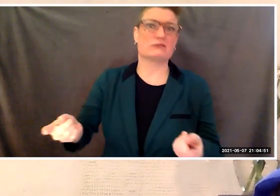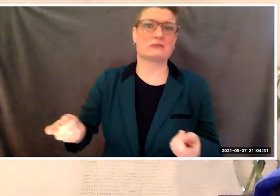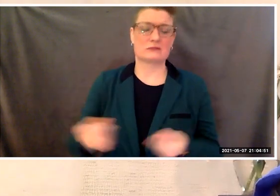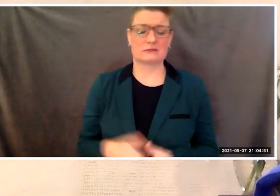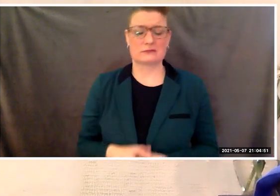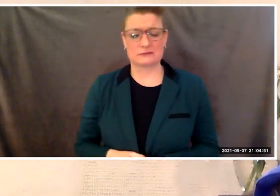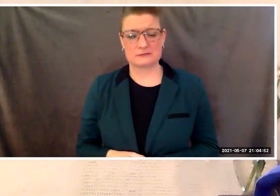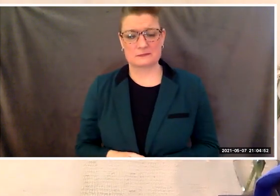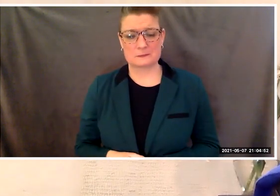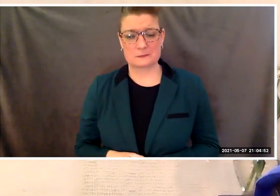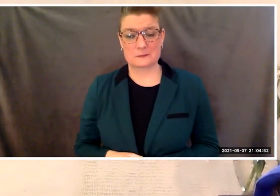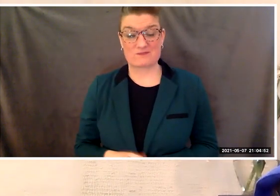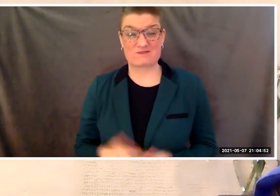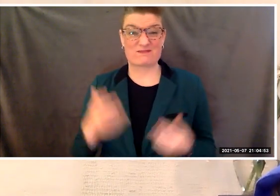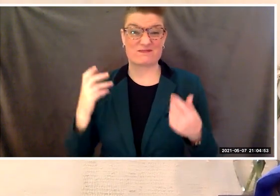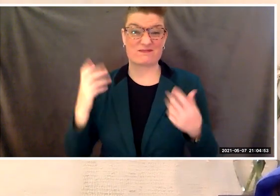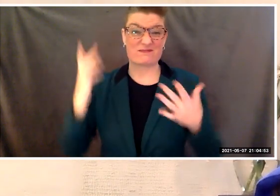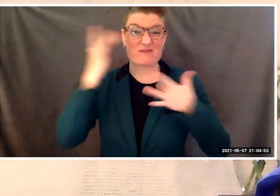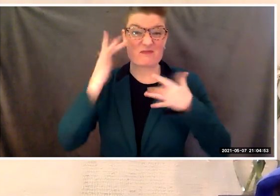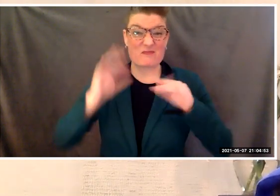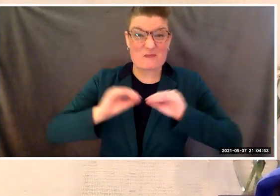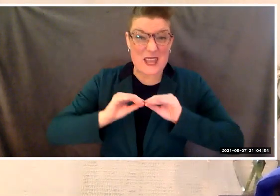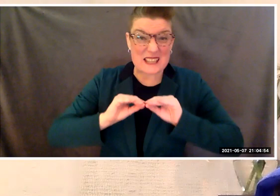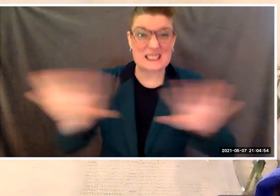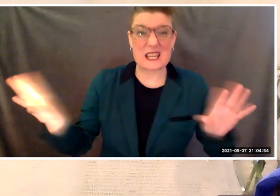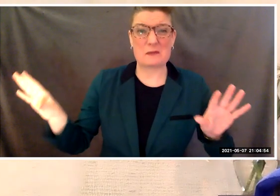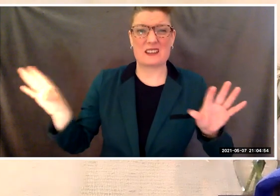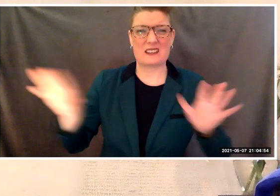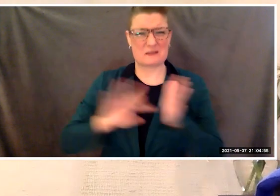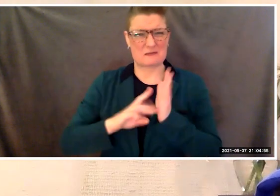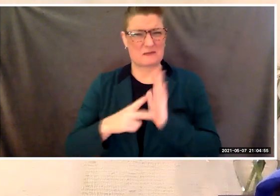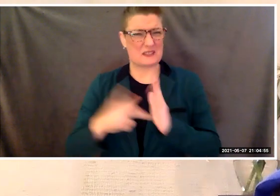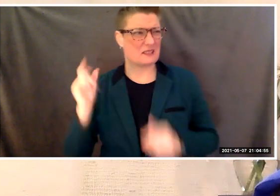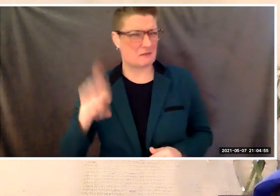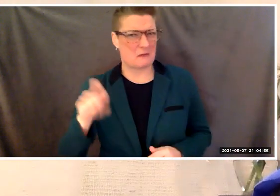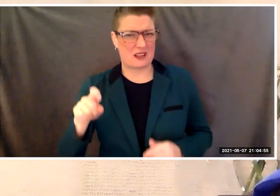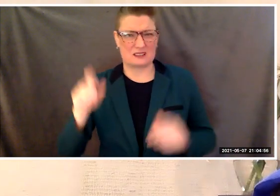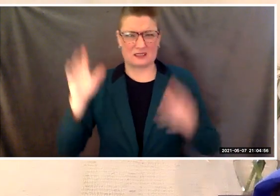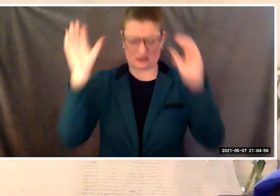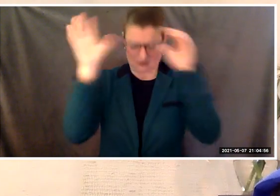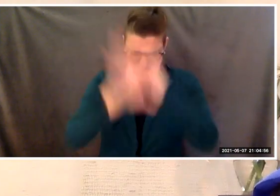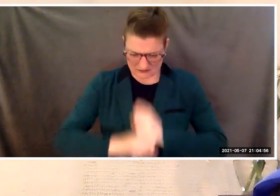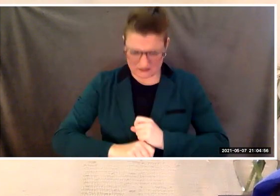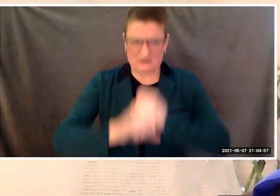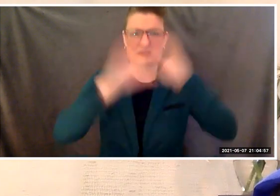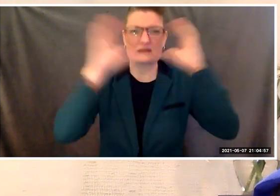This pandemic has forced us to redefine what a new way of life looks like.